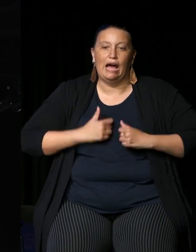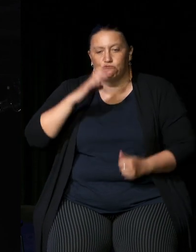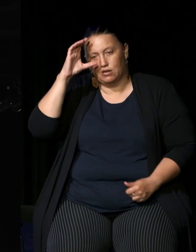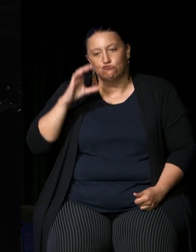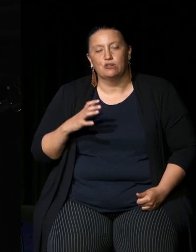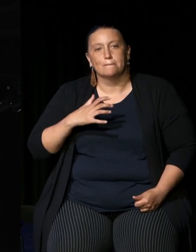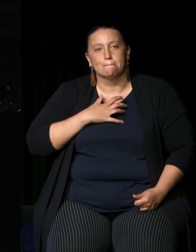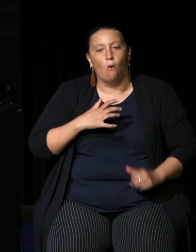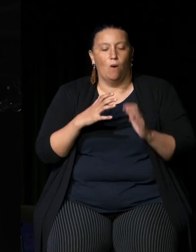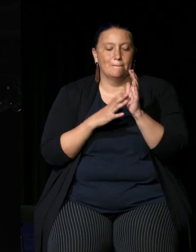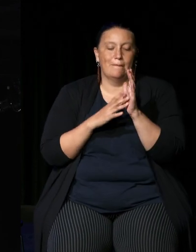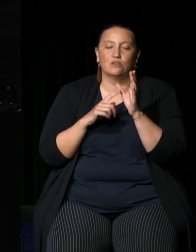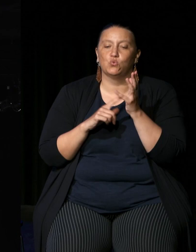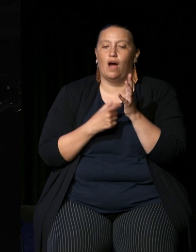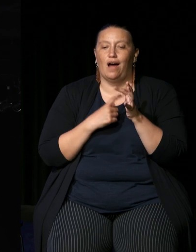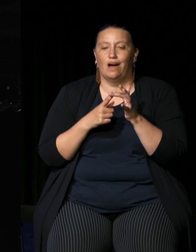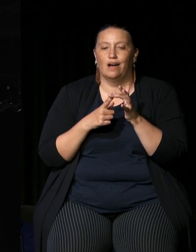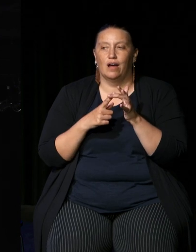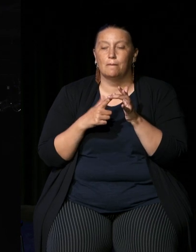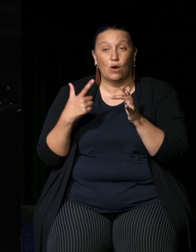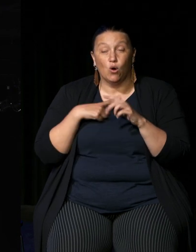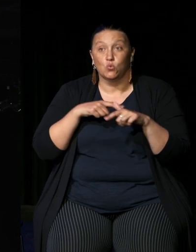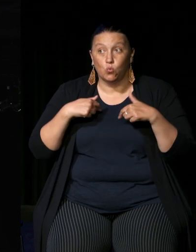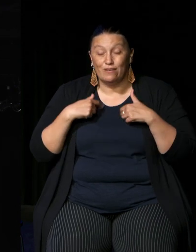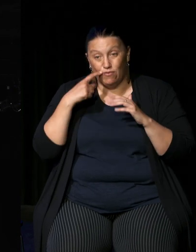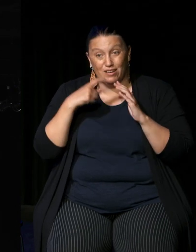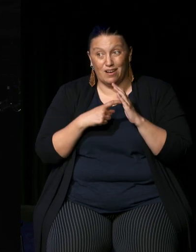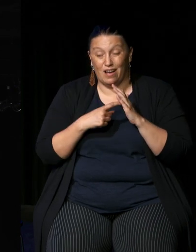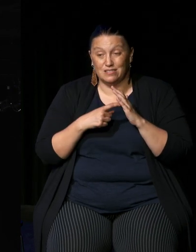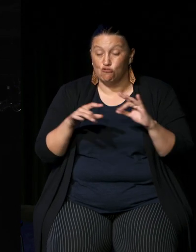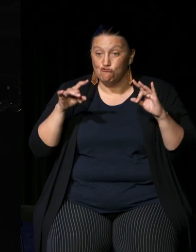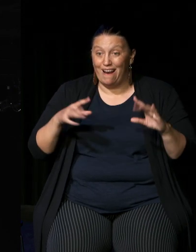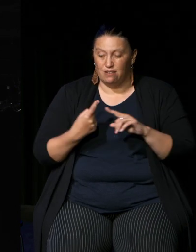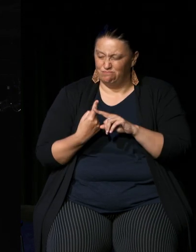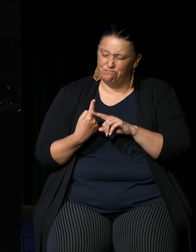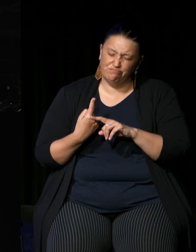through recognition of the deep deep past of this country and our constitution should